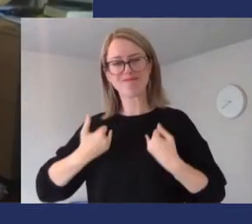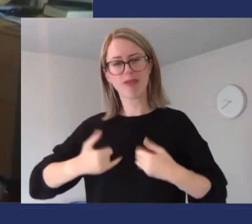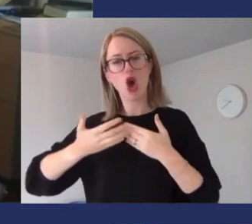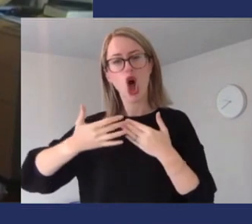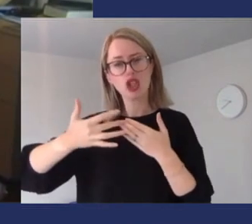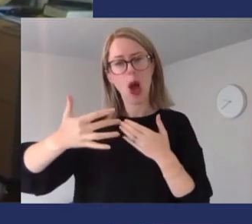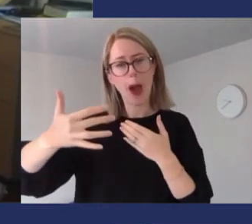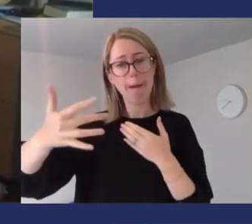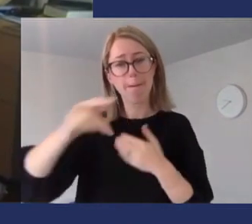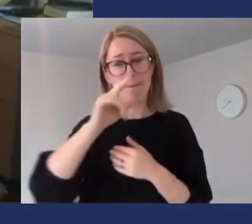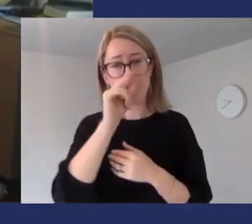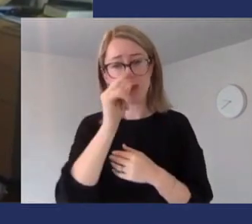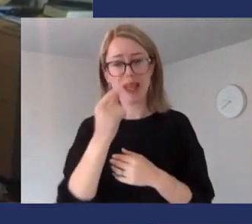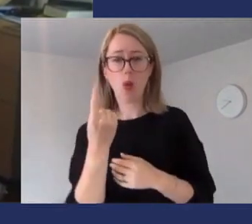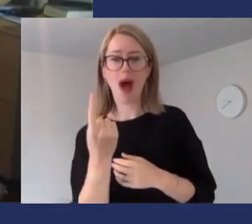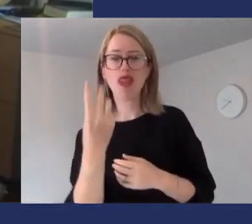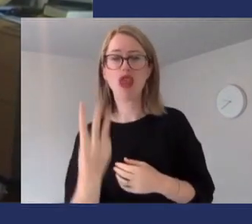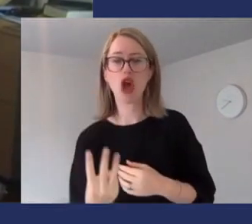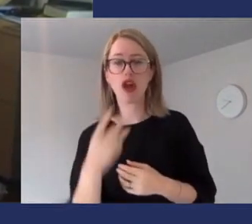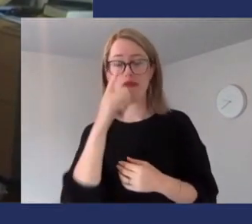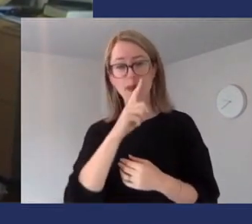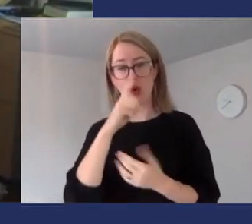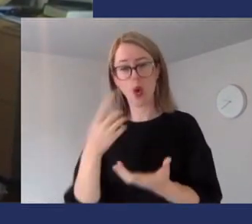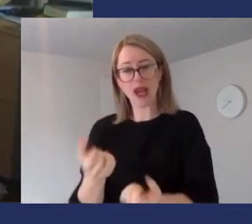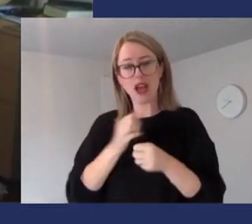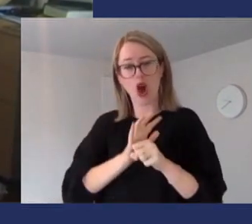It could be as many as a third, again the studies are really different around the world.